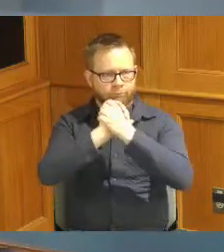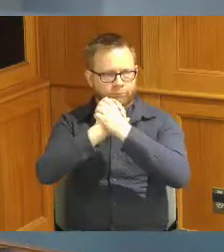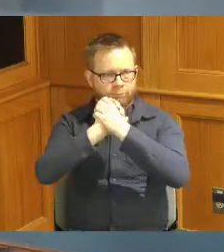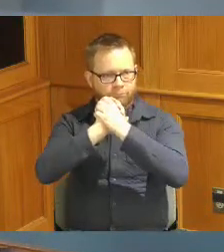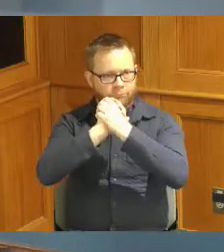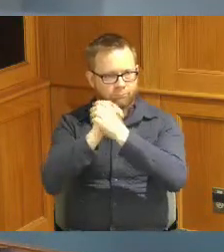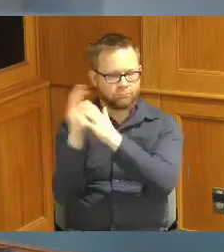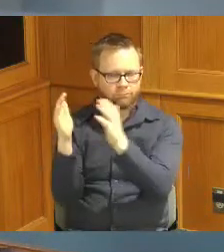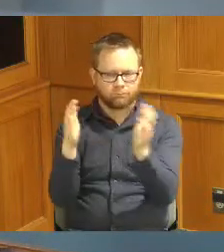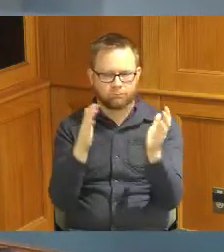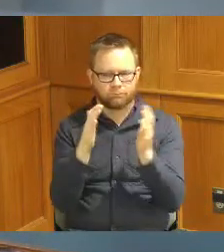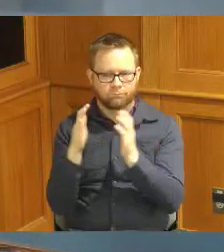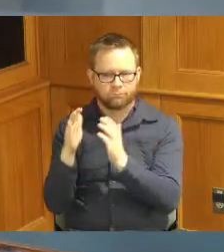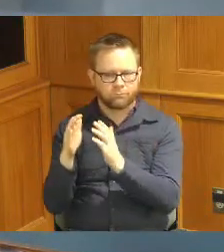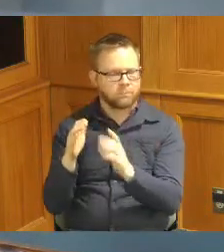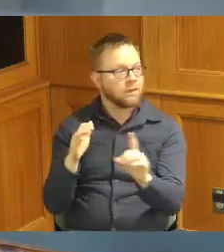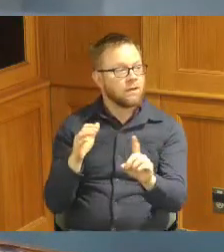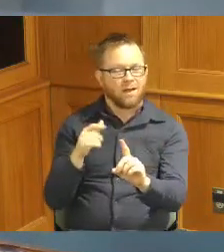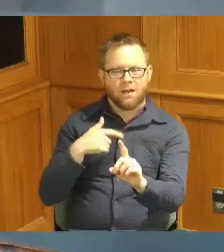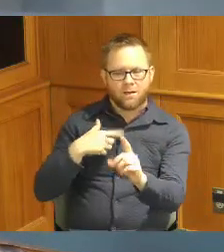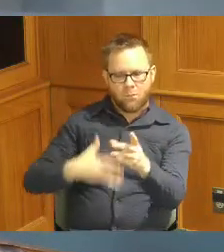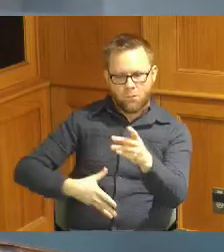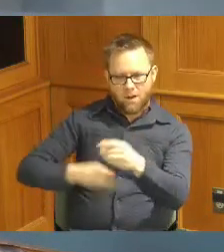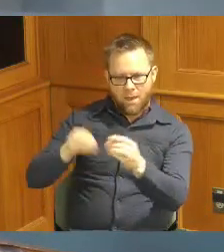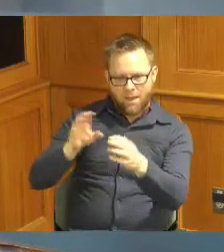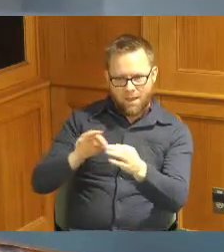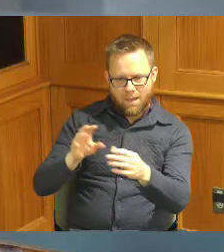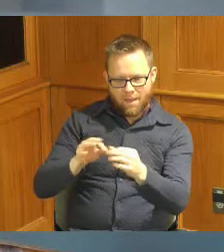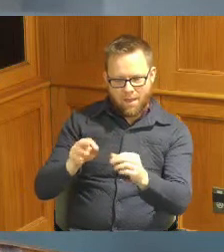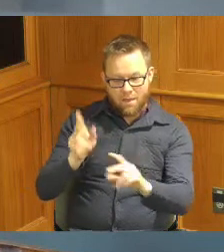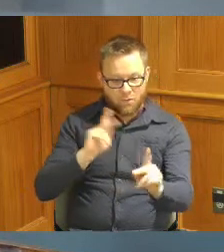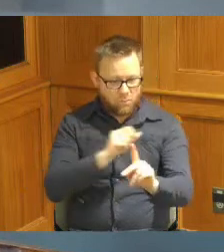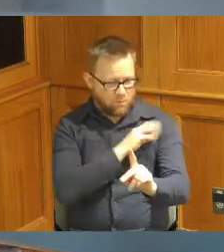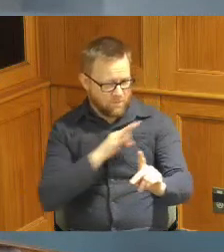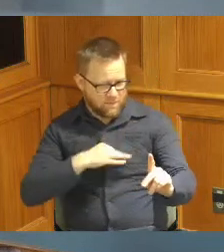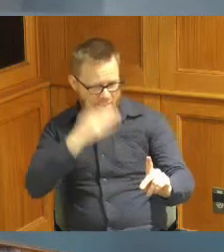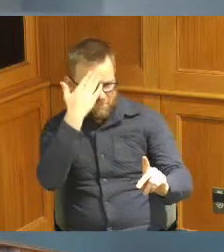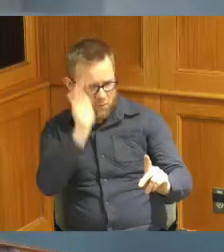and I would just I would just add and those on County staff know that I'm always good for a good